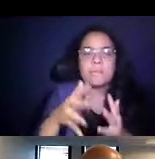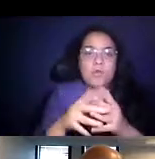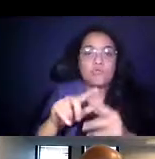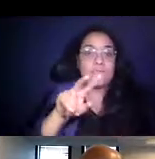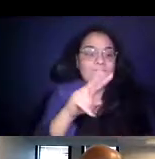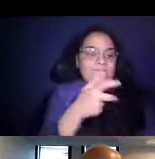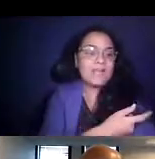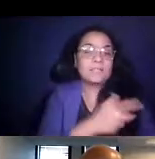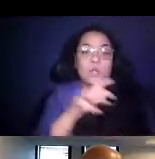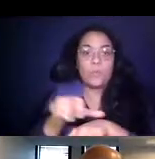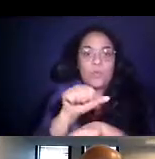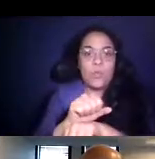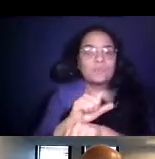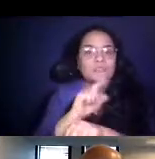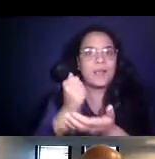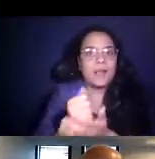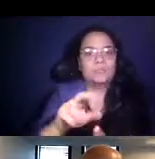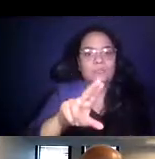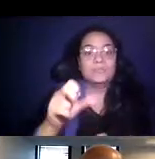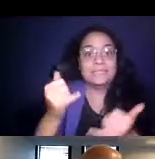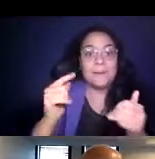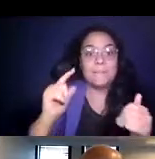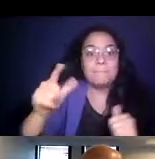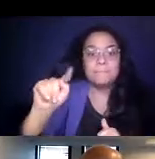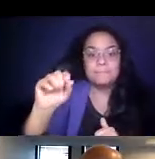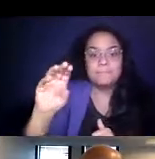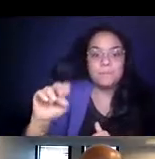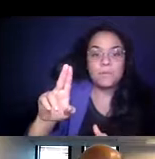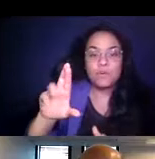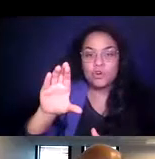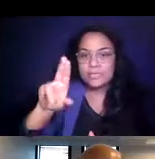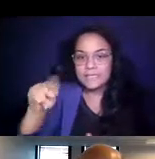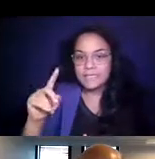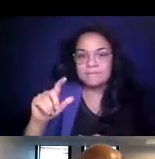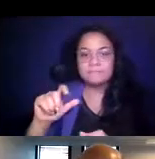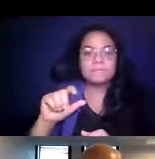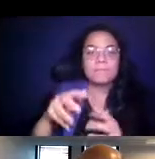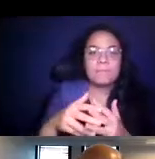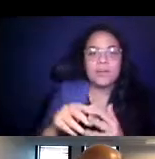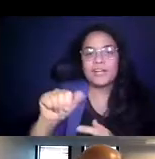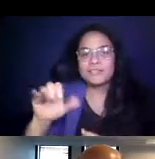14:28:51 Now, we'll turn it to Tom Curtin, program director for the national governors association. 14:28:53 Tom?